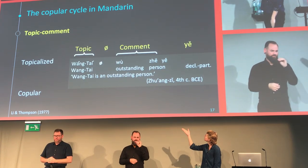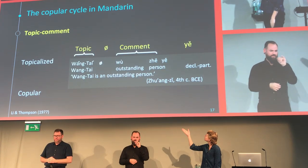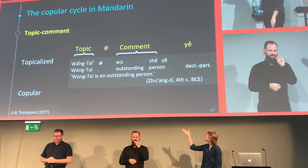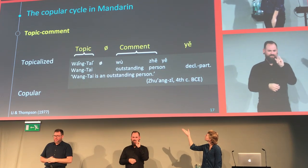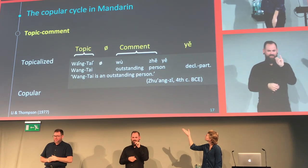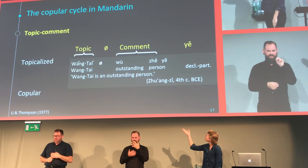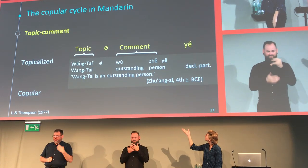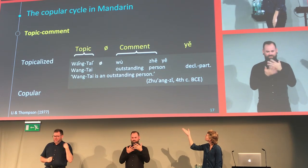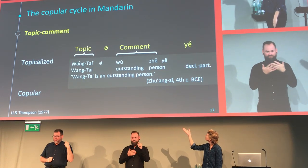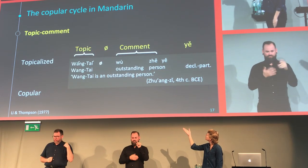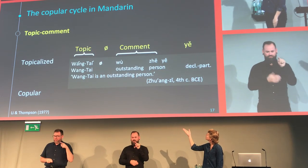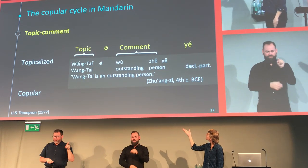as you see on the slide.